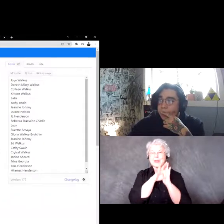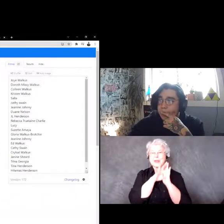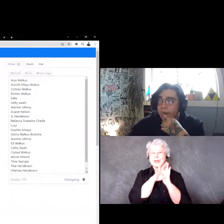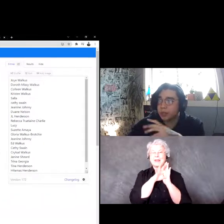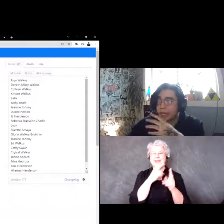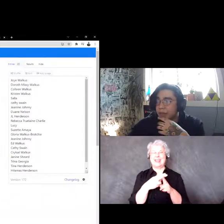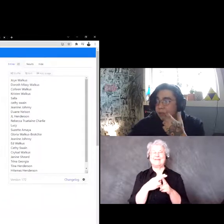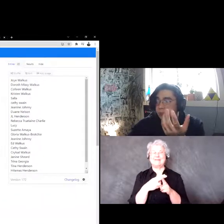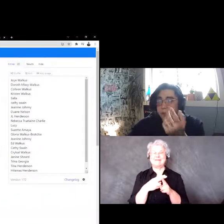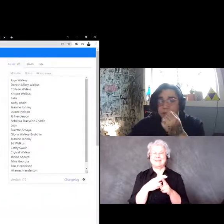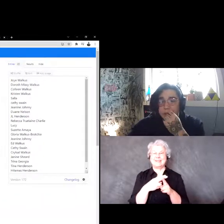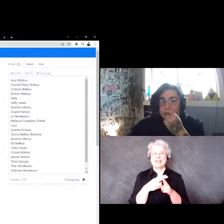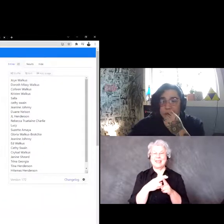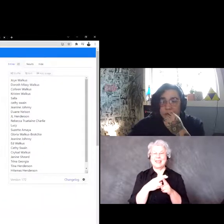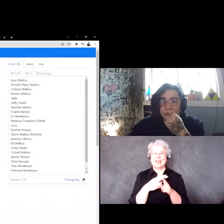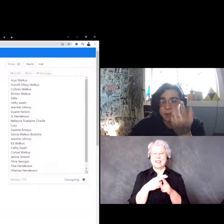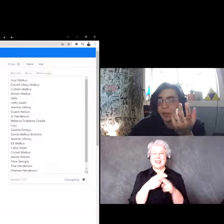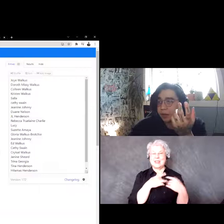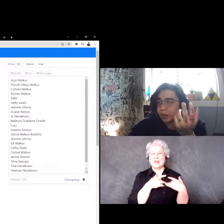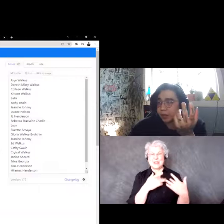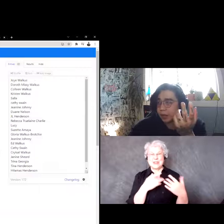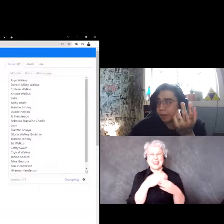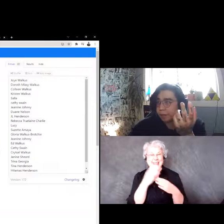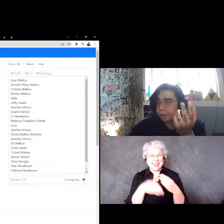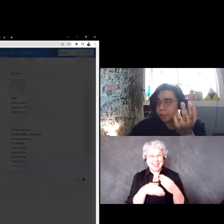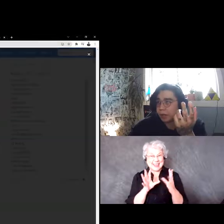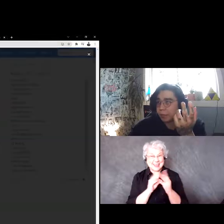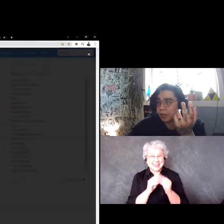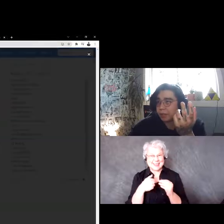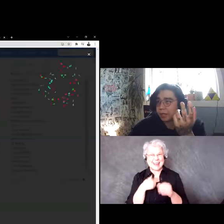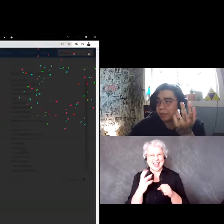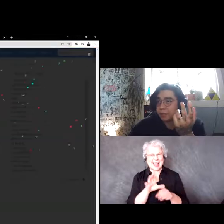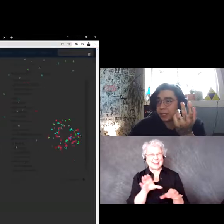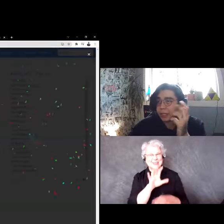I usually end most of my sessions with this, depending on what community I am doing it in.